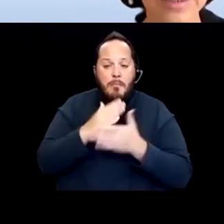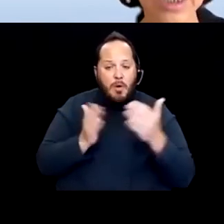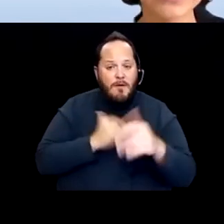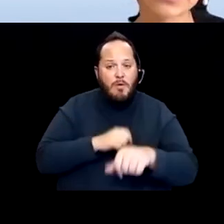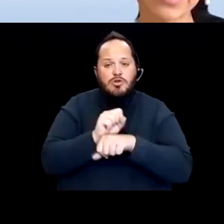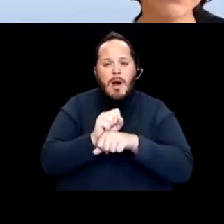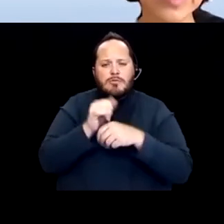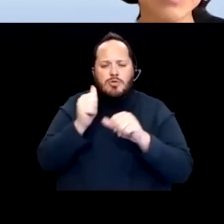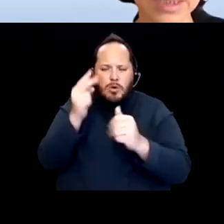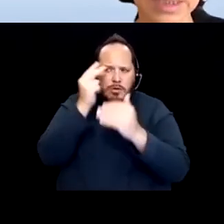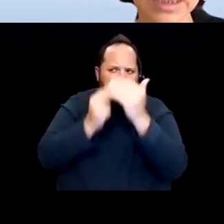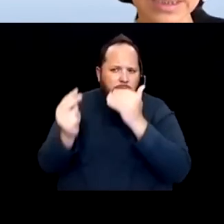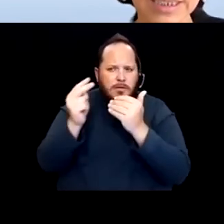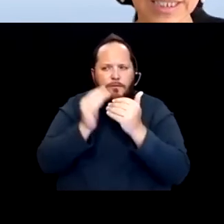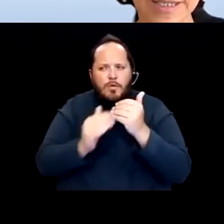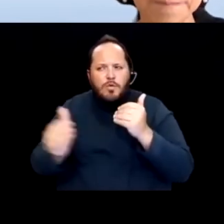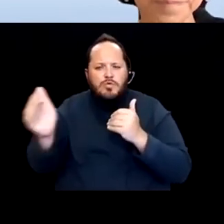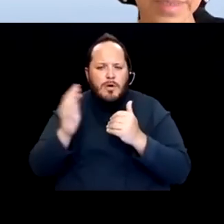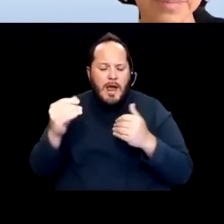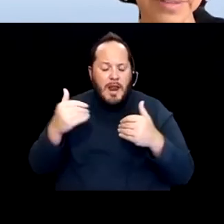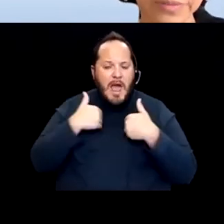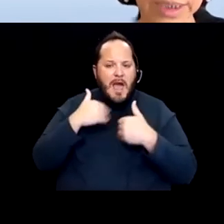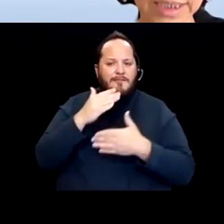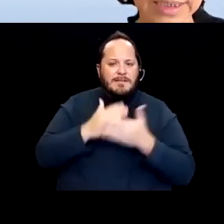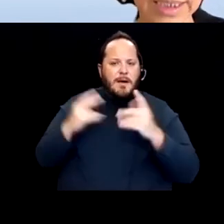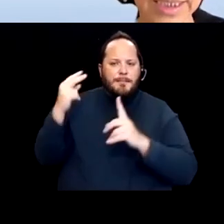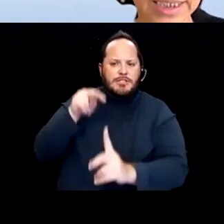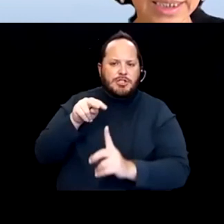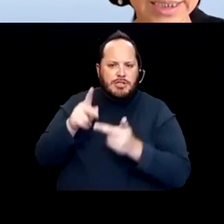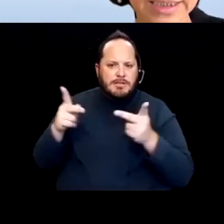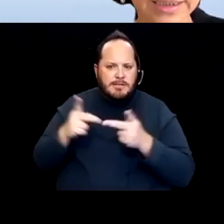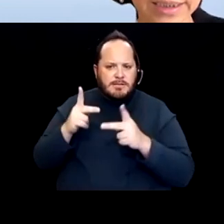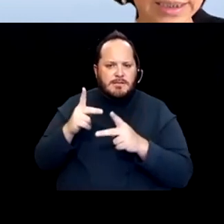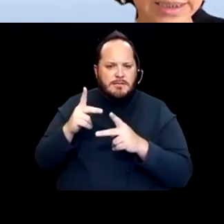or at least thoughts through the positions beforehand. And I think that this